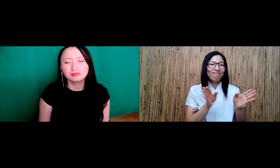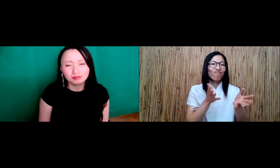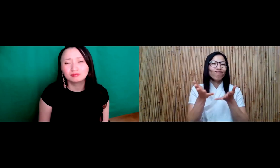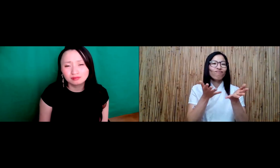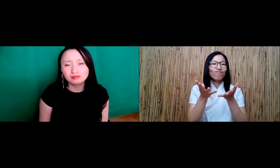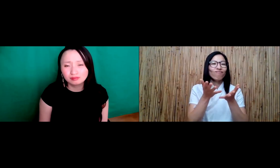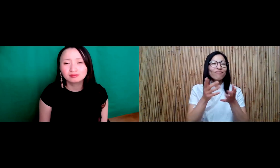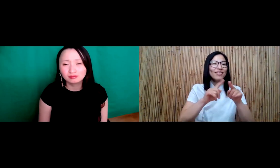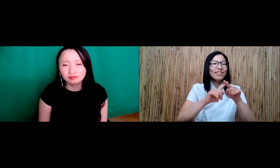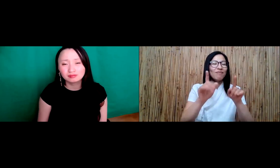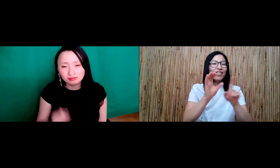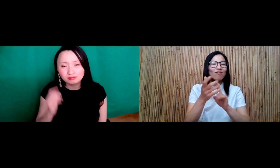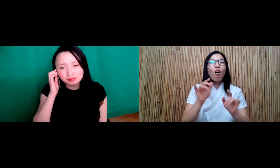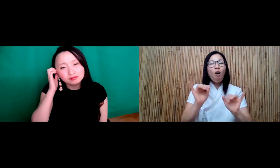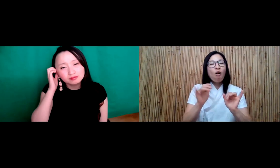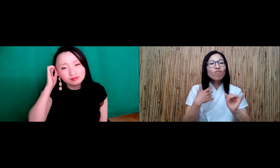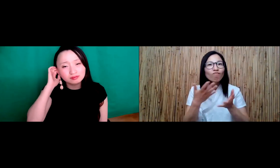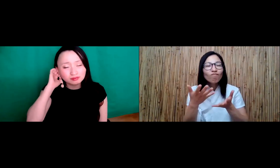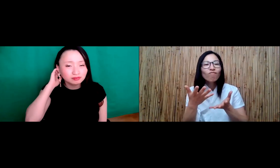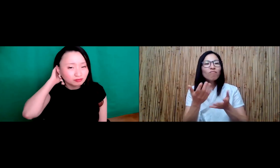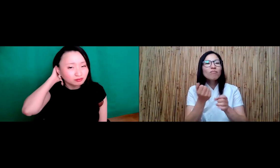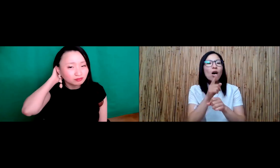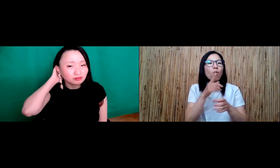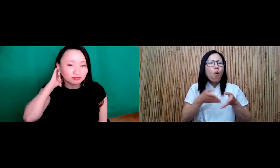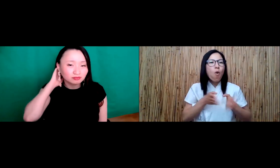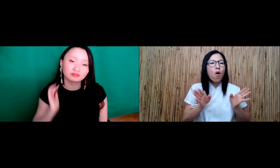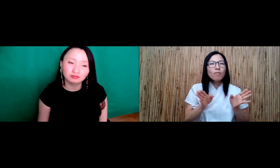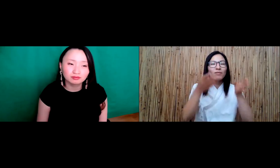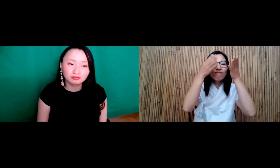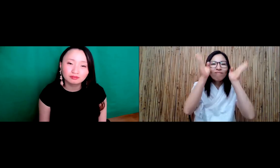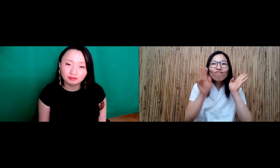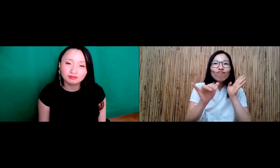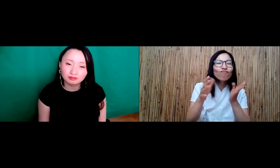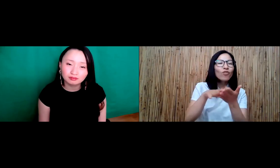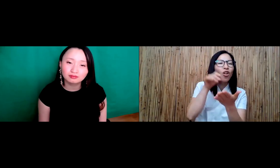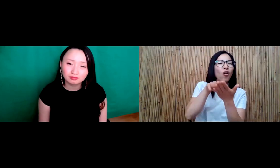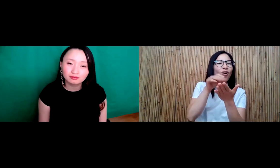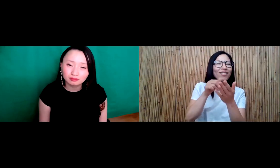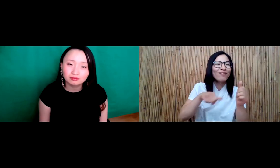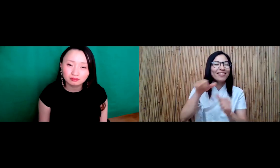Always just keep an open mind, but an open heart to to other cultures,